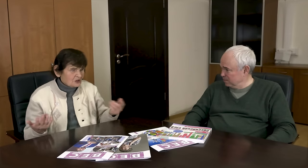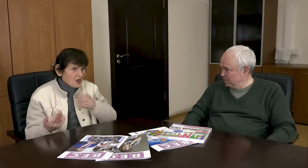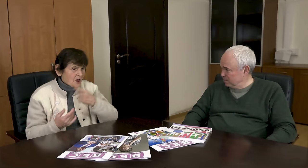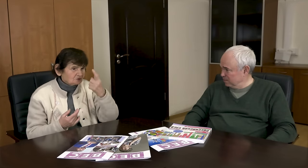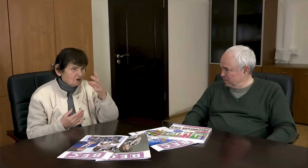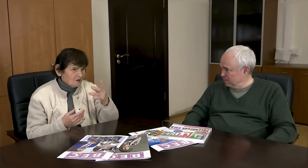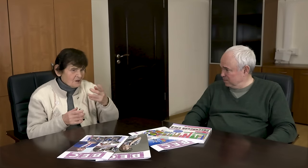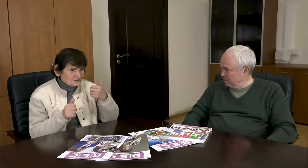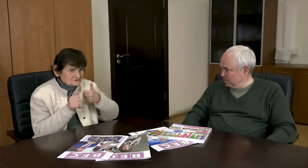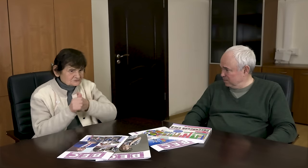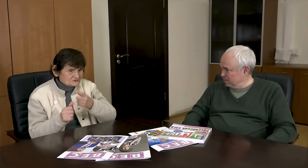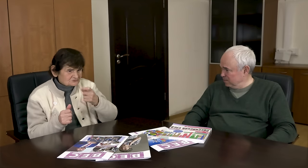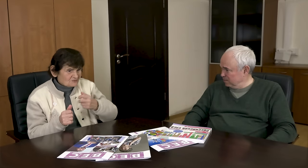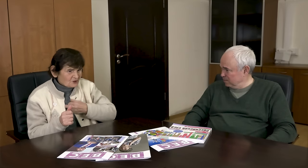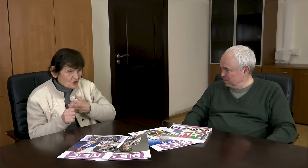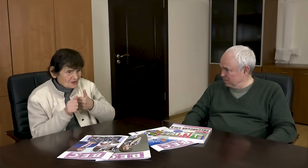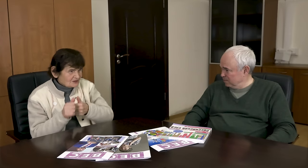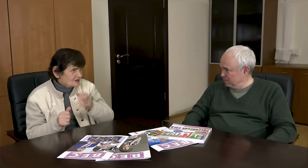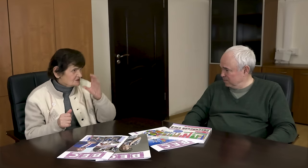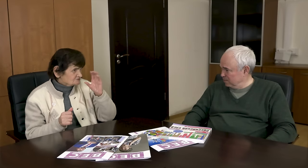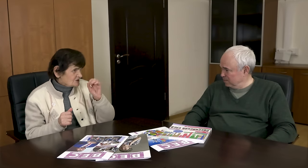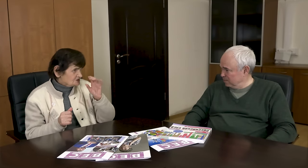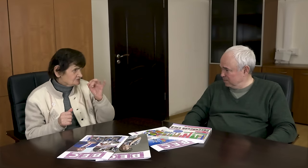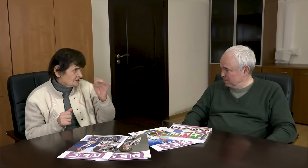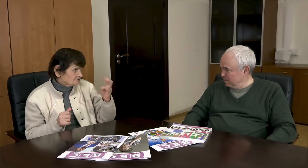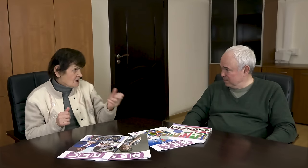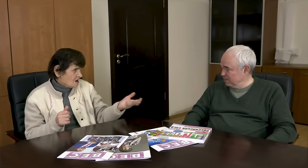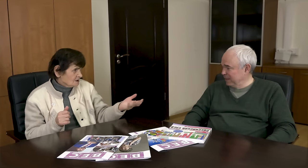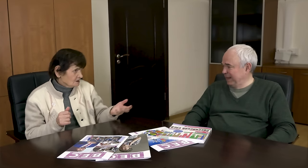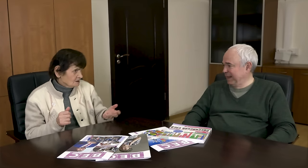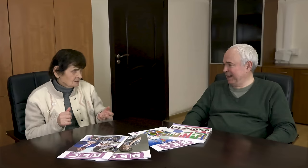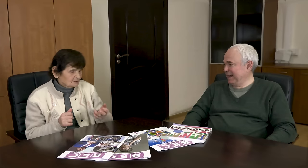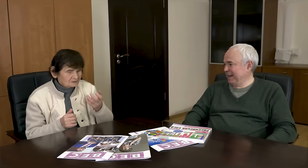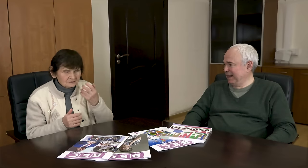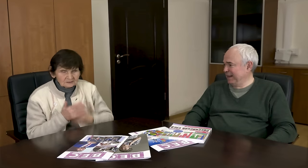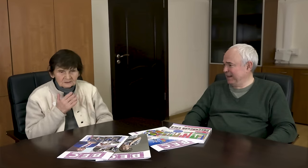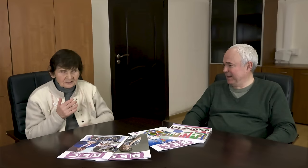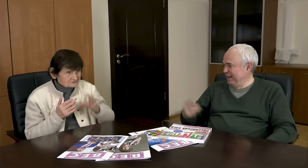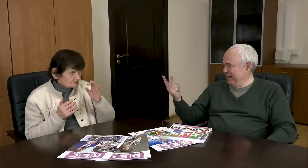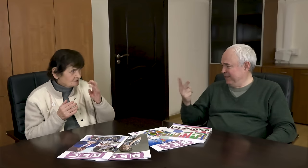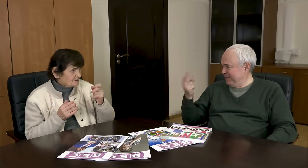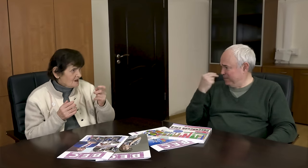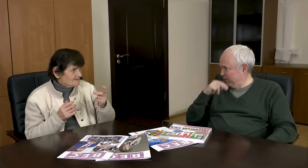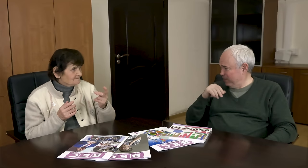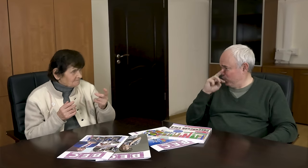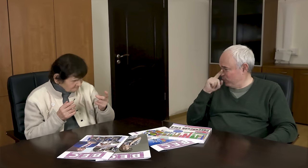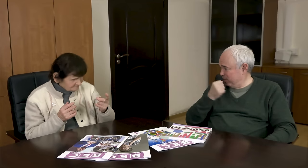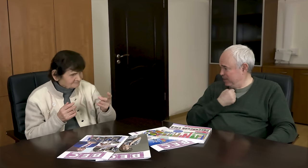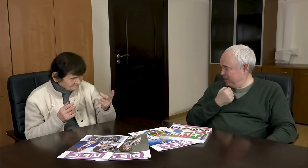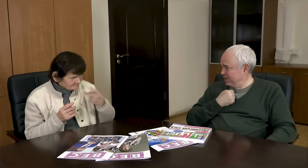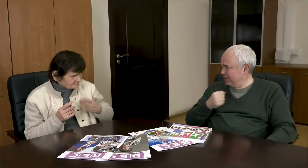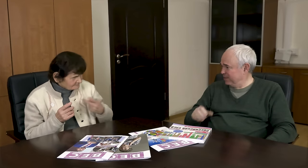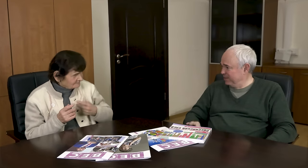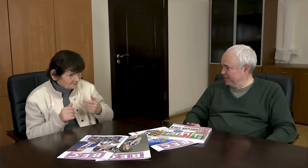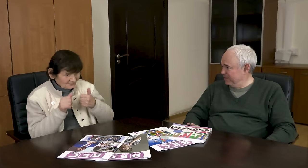Not me alone. Lydia Senina also followed me. Two strong skiers made a mistake.